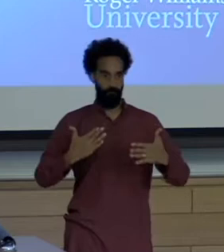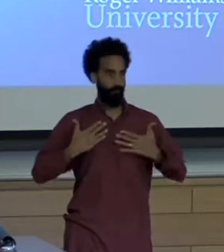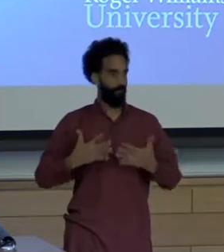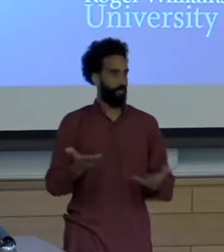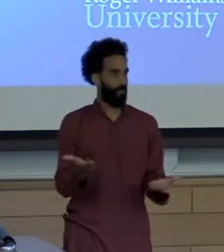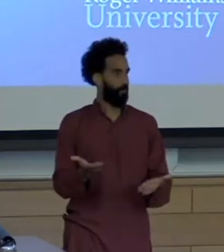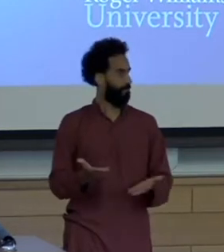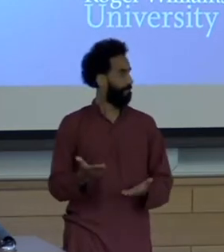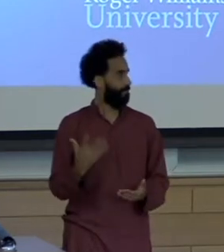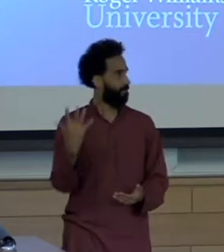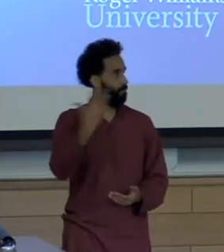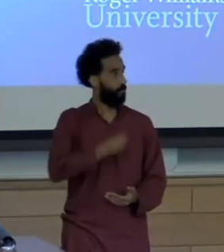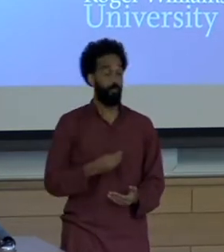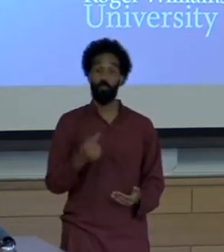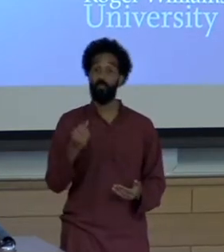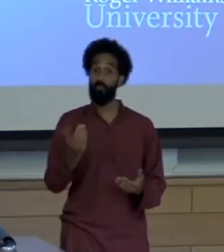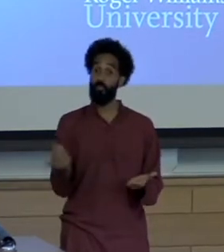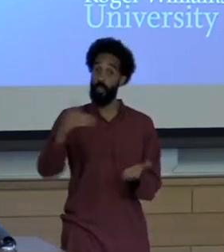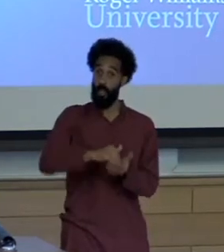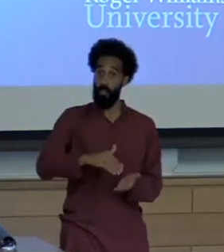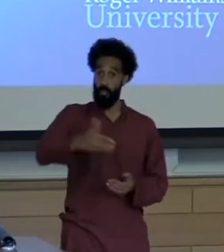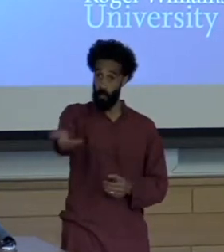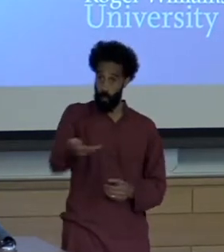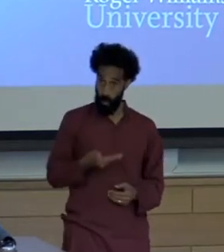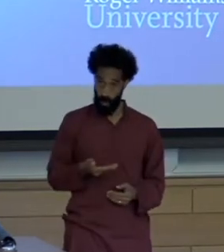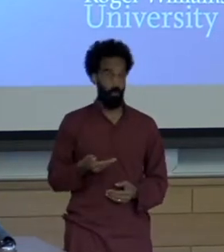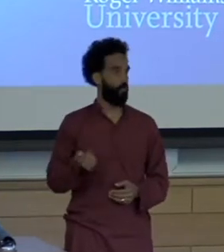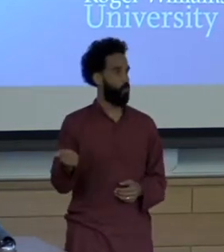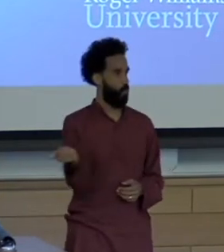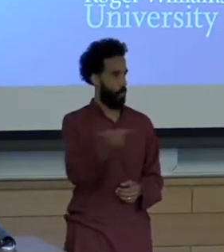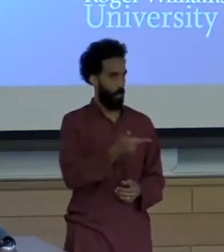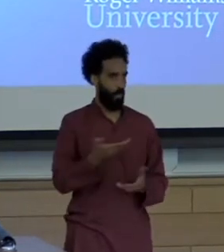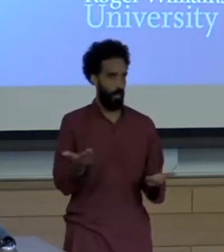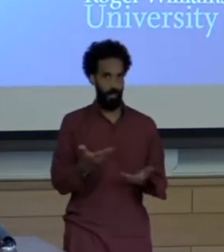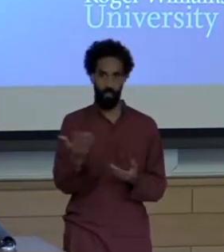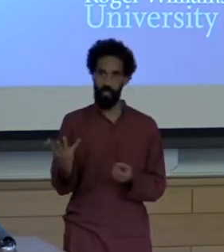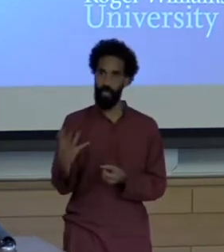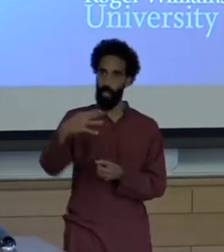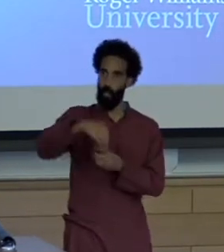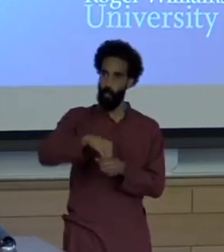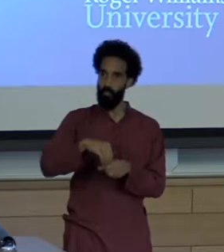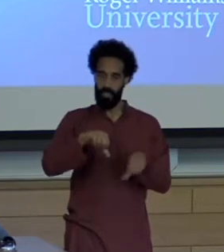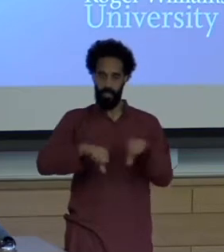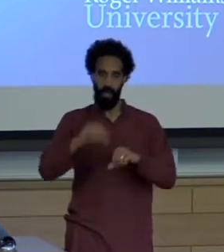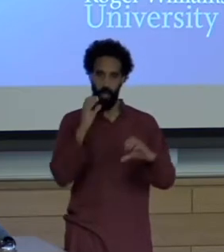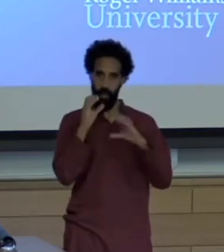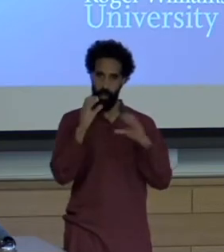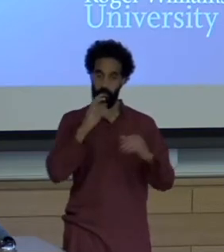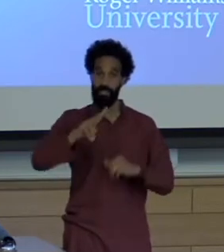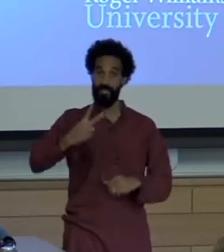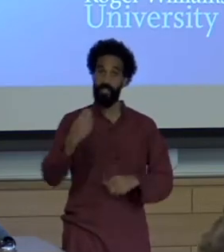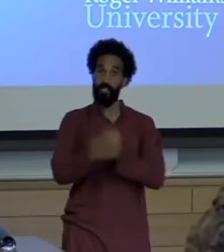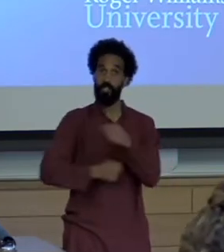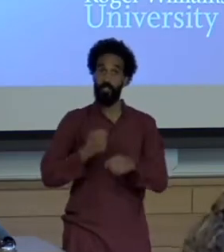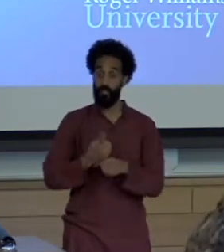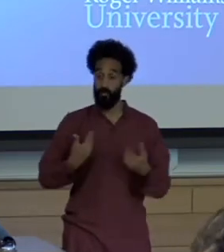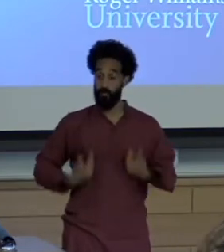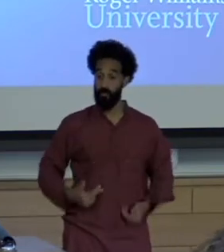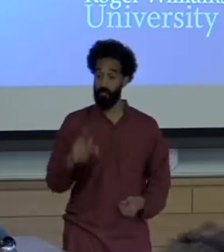I again want to welcome you to Inclusive Scicom second year. Again, I'm Kendall Moore. I'm a professor of journalism